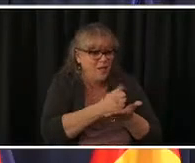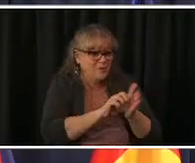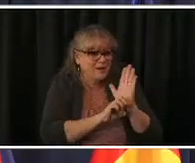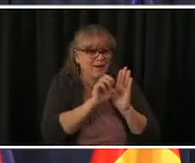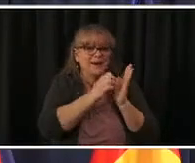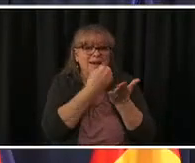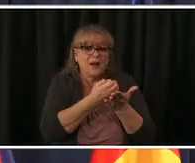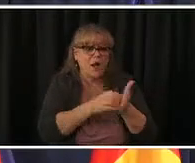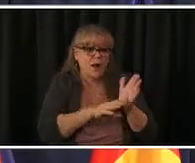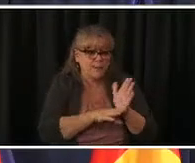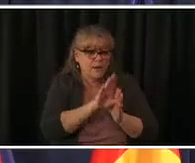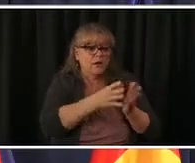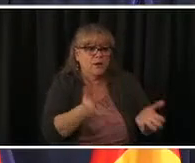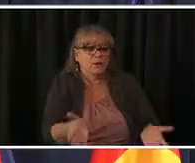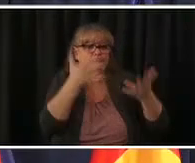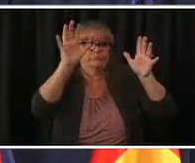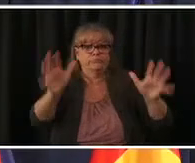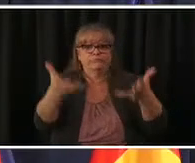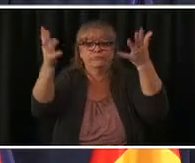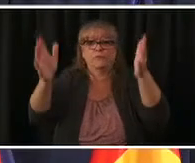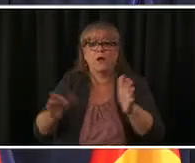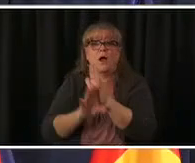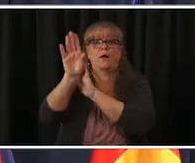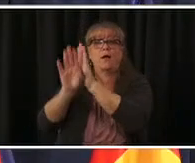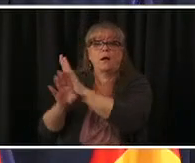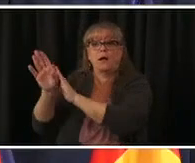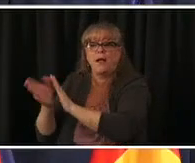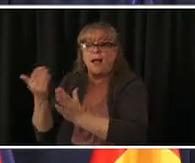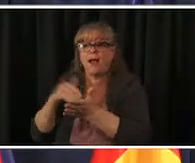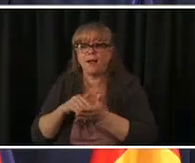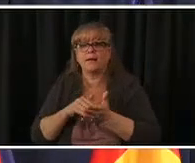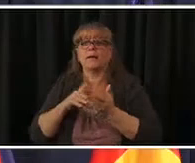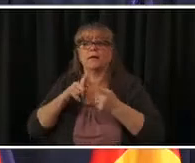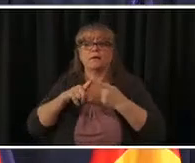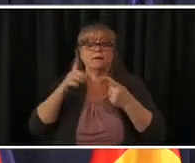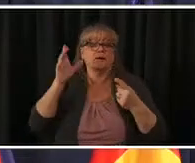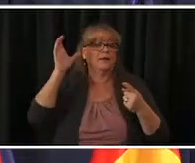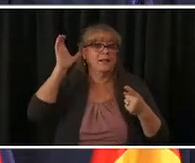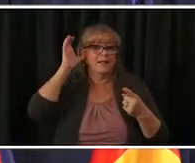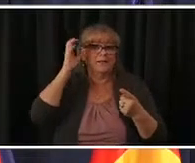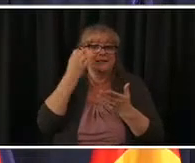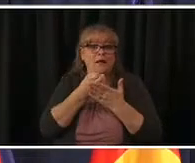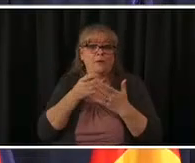two sessions yesterday with western colorado and southern colorado where we heard a lot of